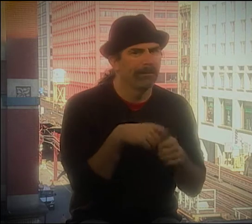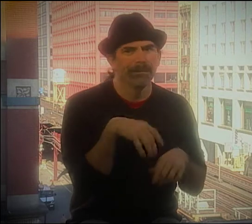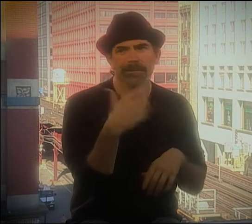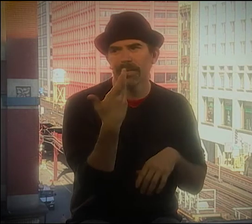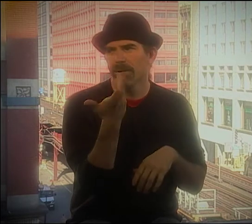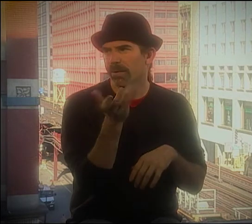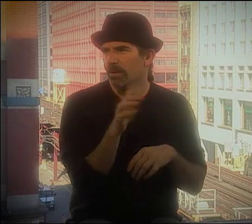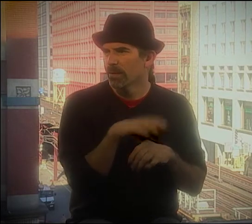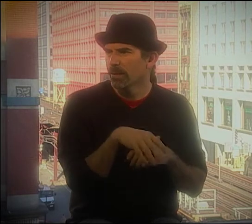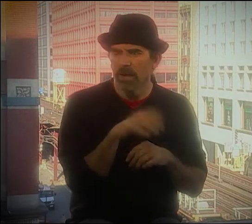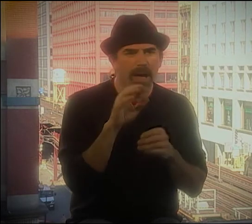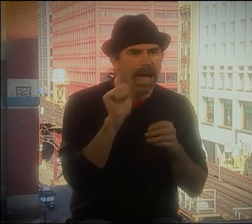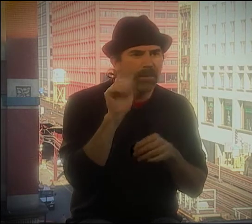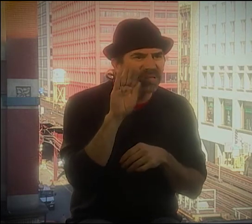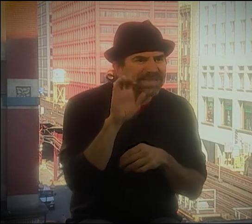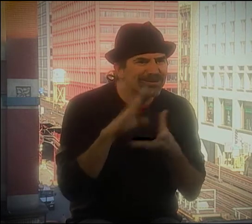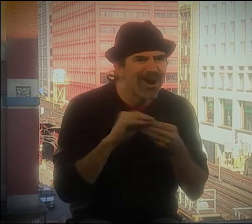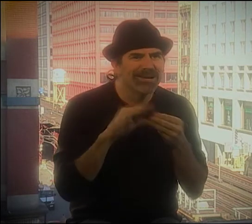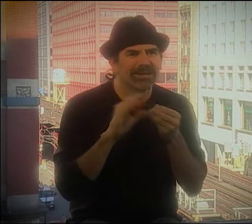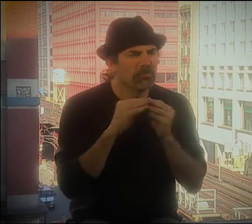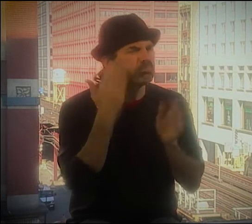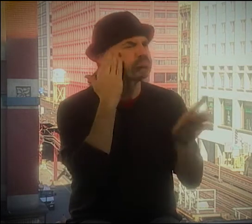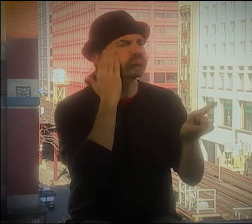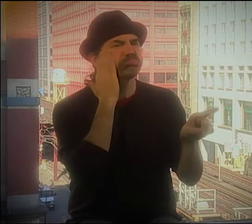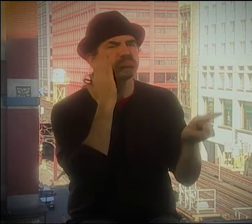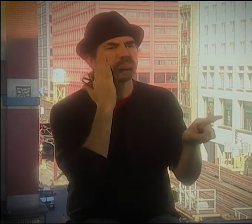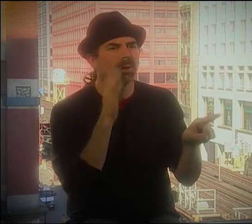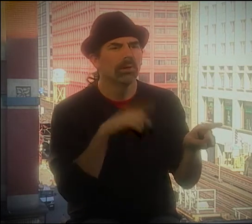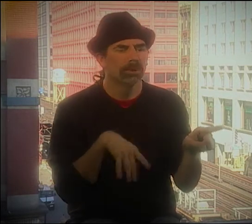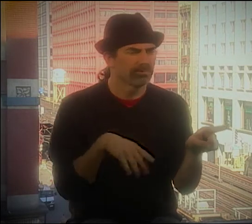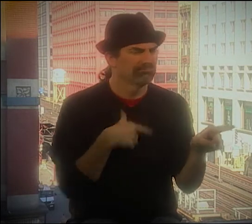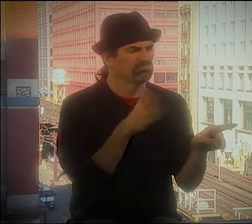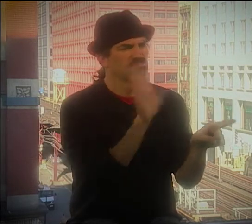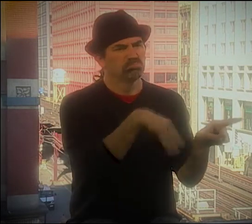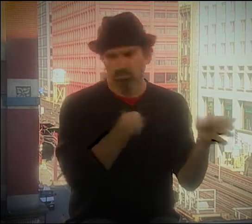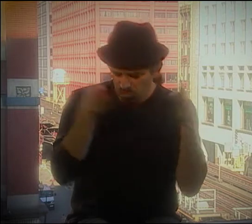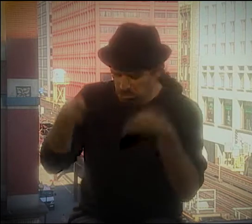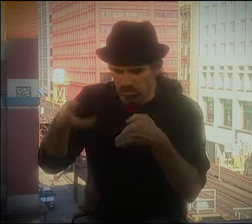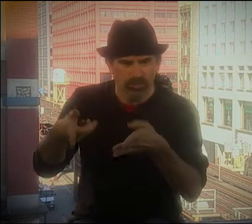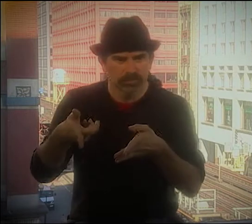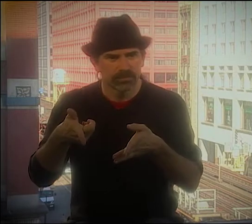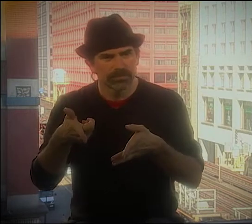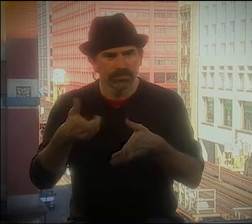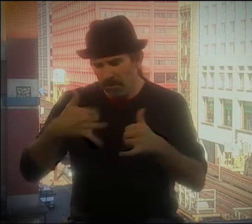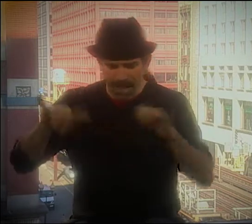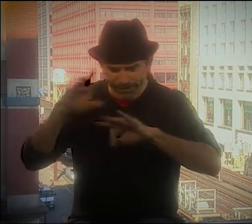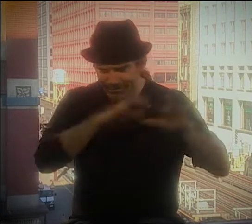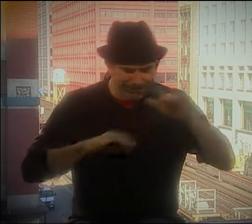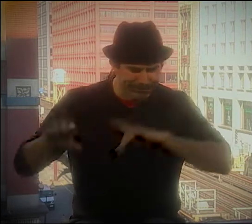WITH THE TECHNIQUES, WE KNOW THAT THERE WERE SOME, YOU KNOW THE HAND SHAPES, ABC STORIES. WE KNEW ABOUT THAT.